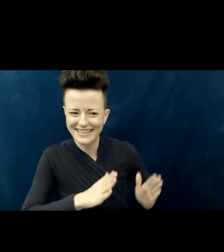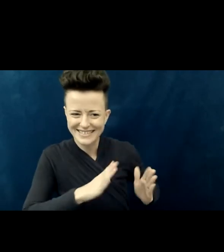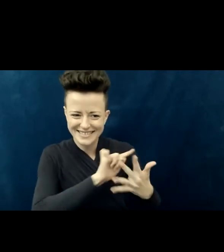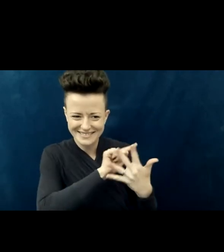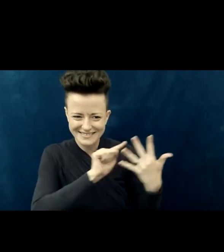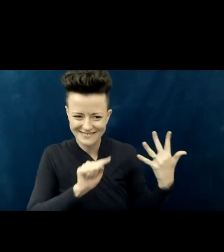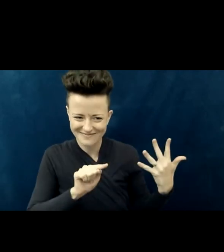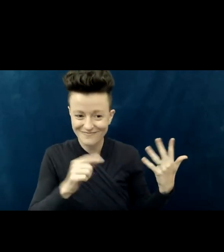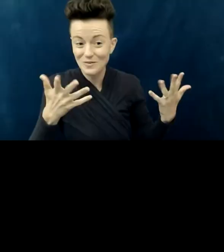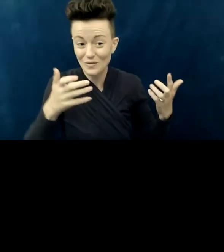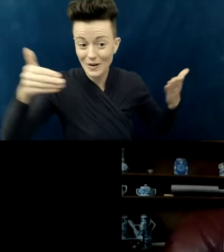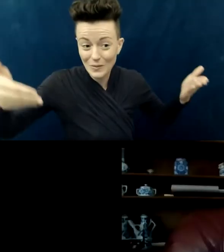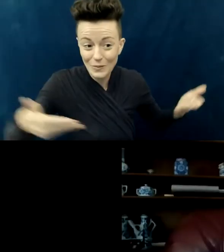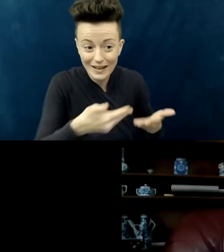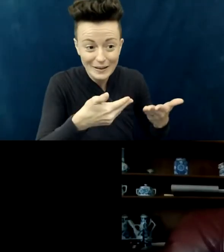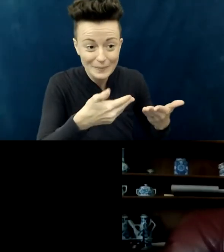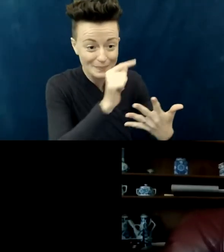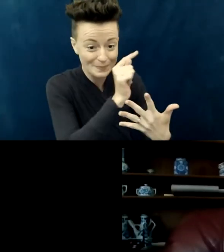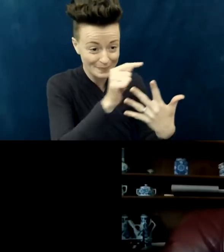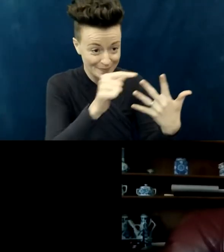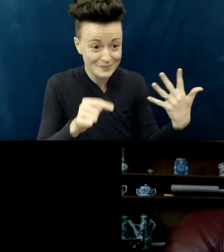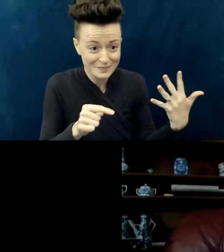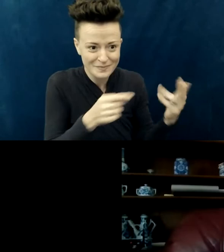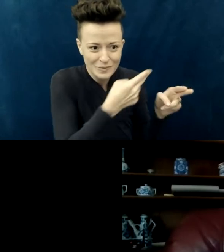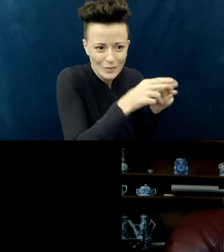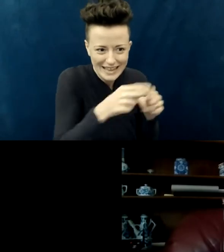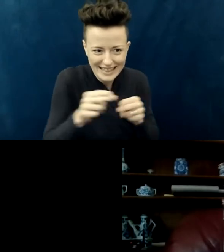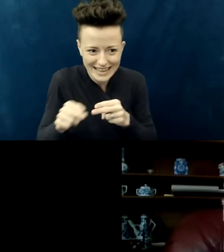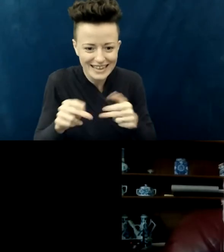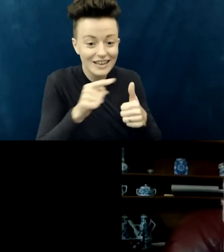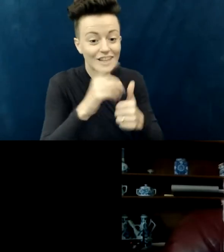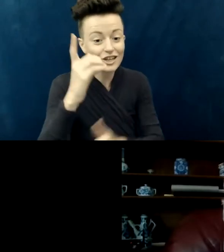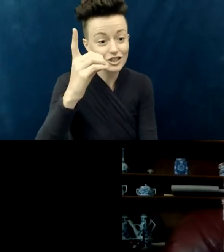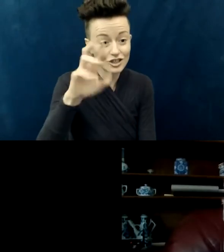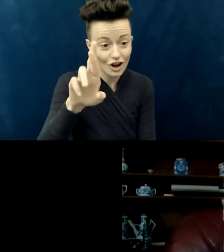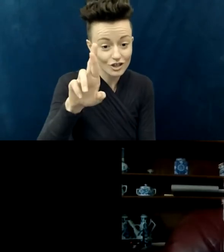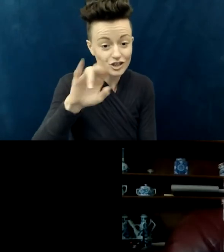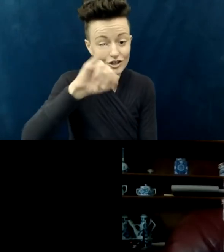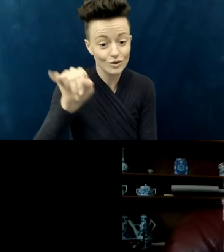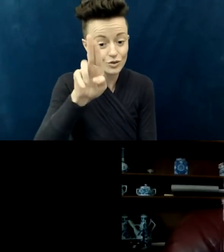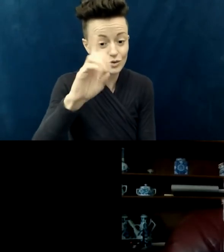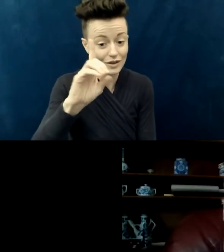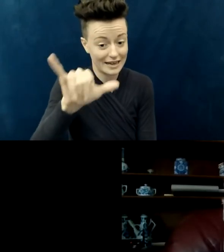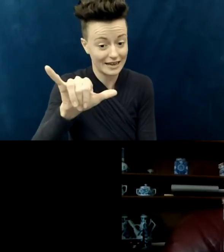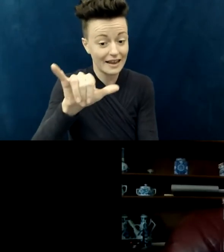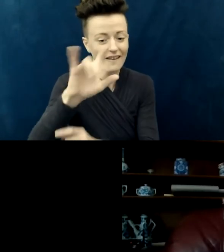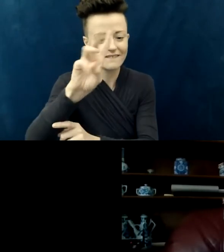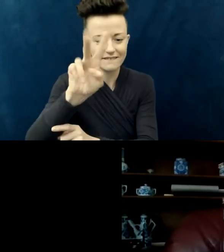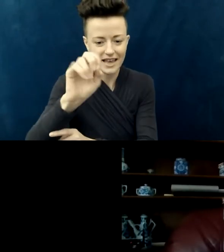to the space as quickly as possible. I'm joined by Dr. Judy Vander Wilt, Victoria White,